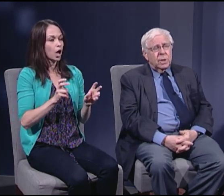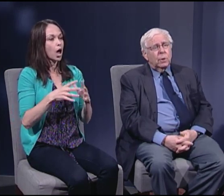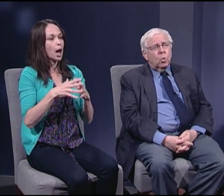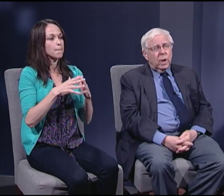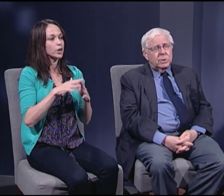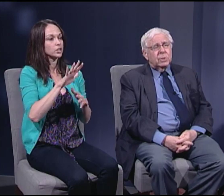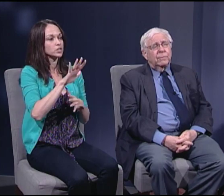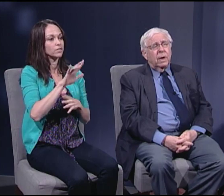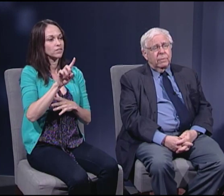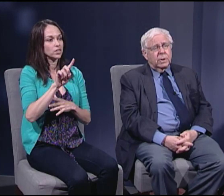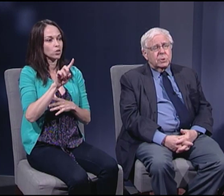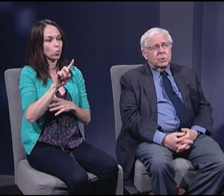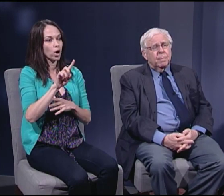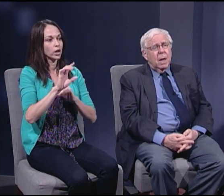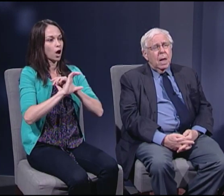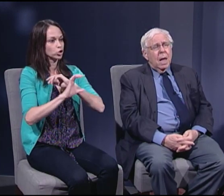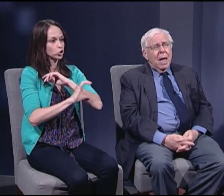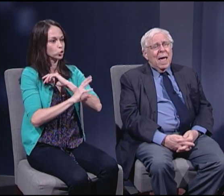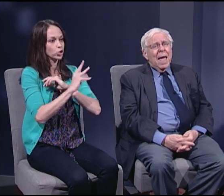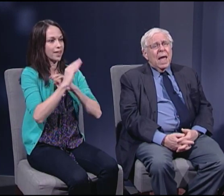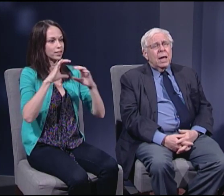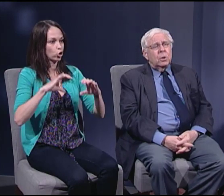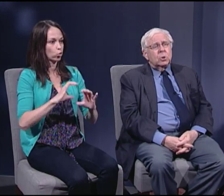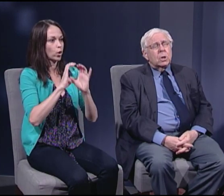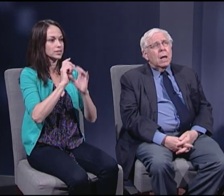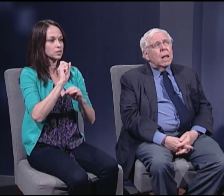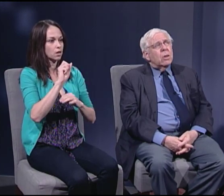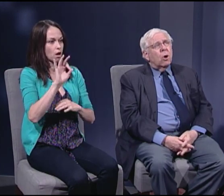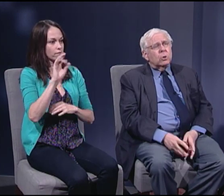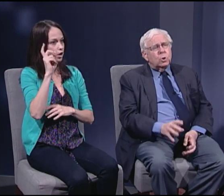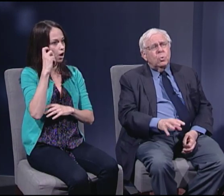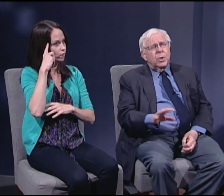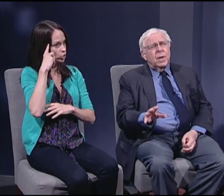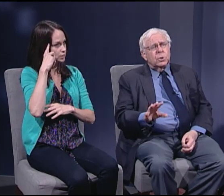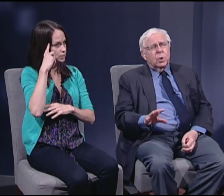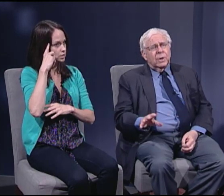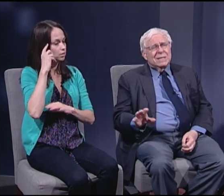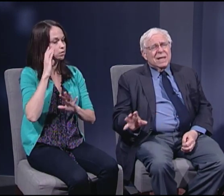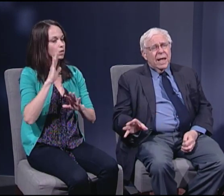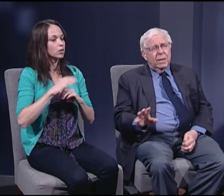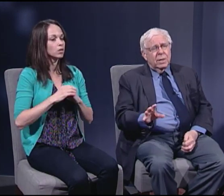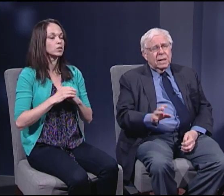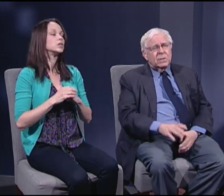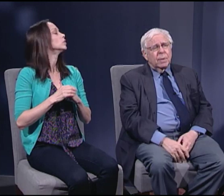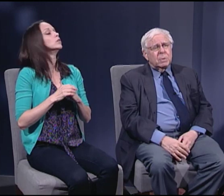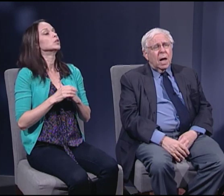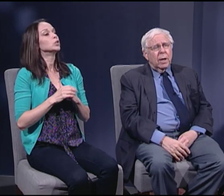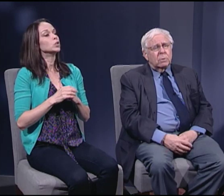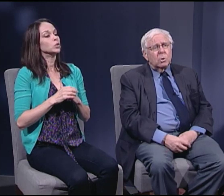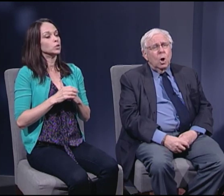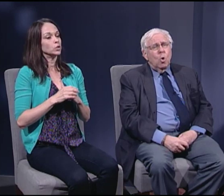and the Crisis of Governance. And there are two things that are contained in that subtitle.